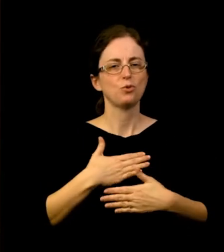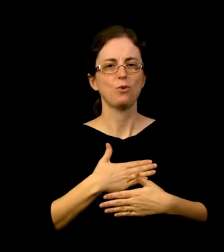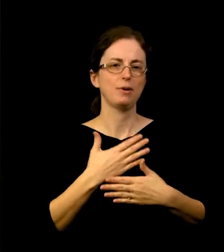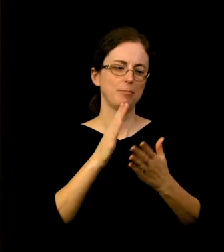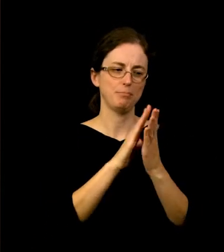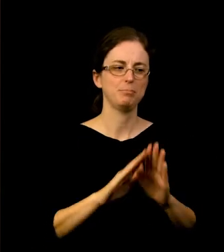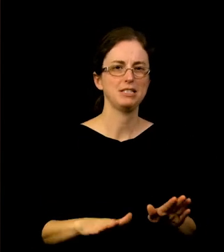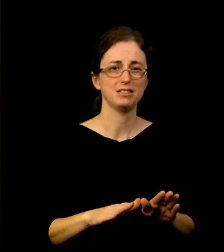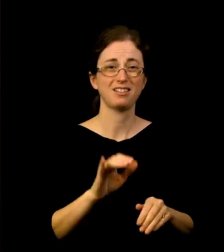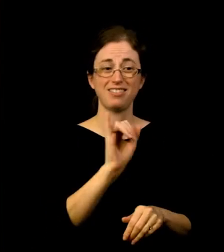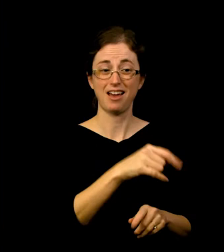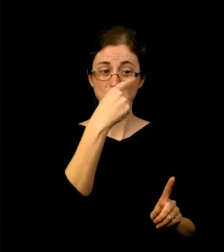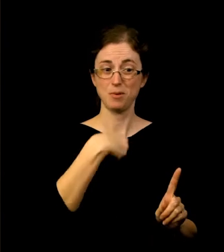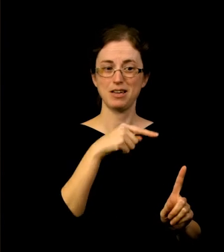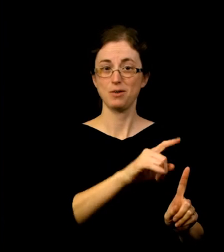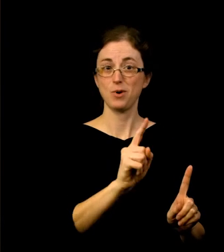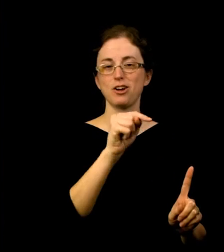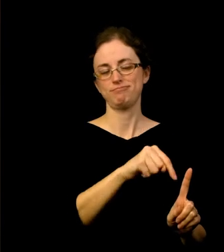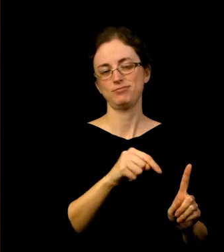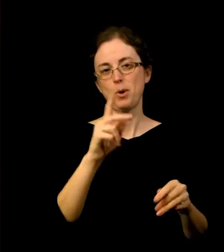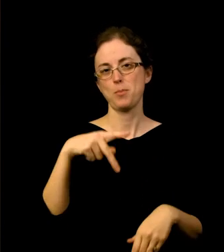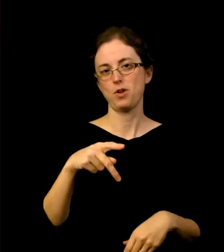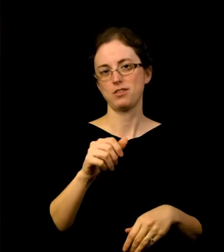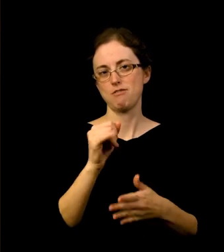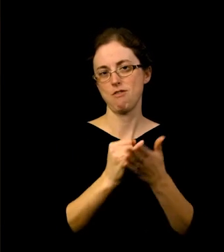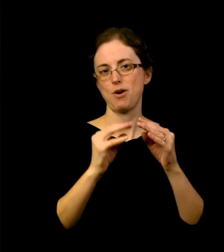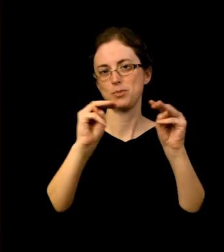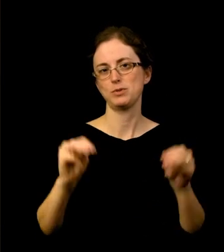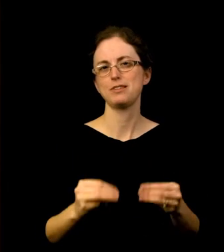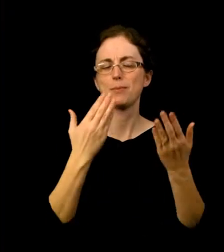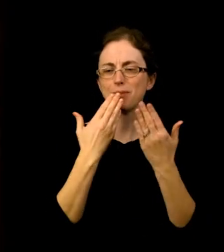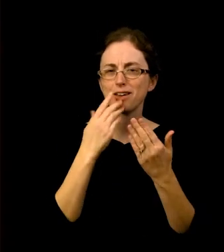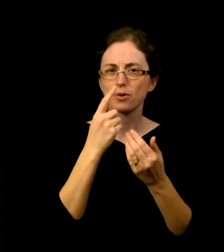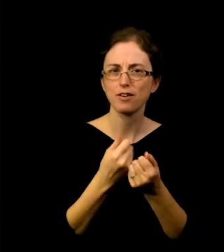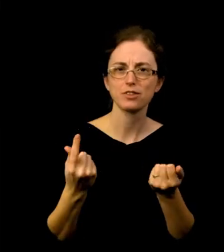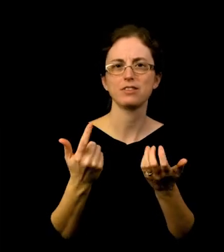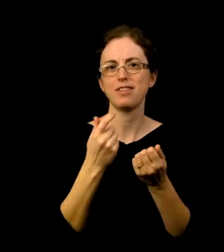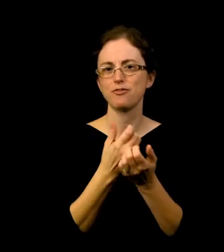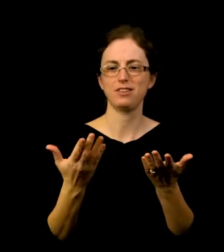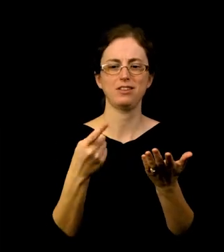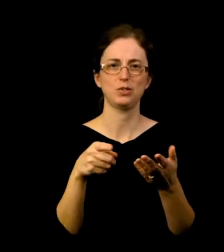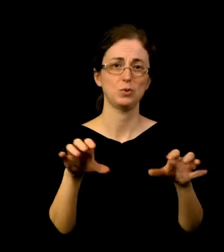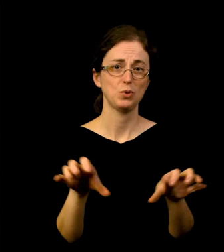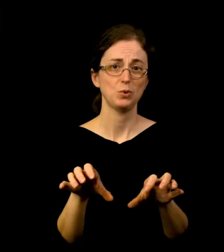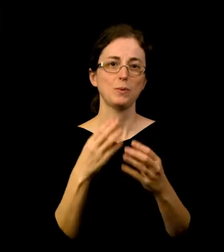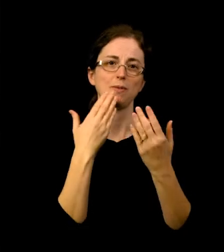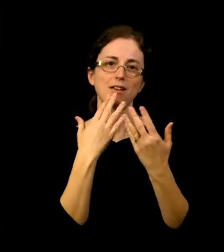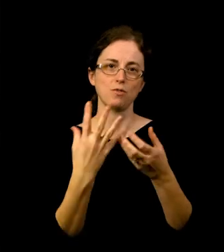Thank you for all that you do and all that you give. Thank you for being a wonderful part of Oregon.